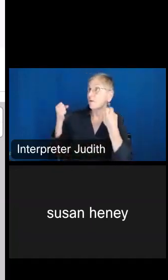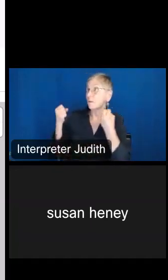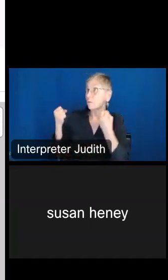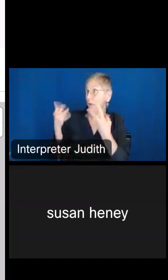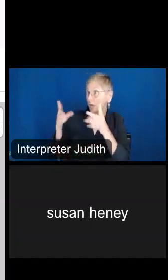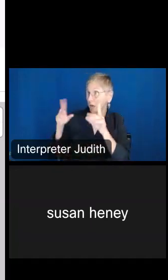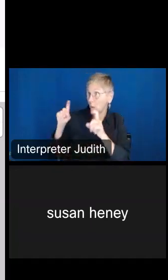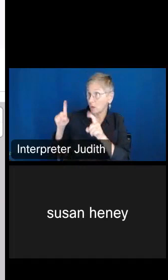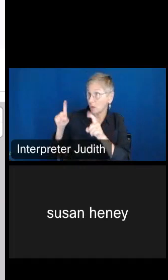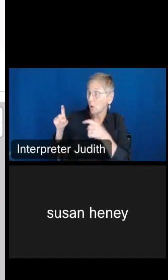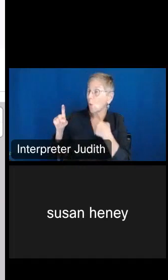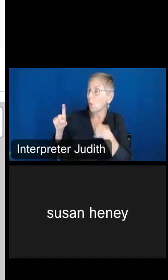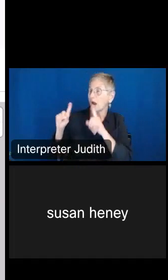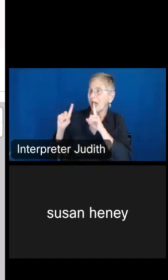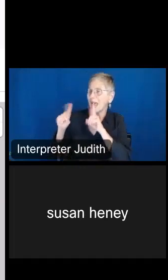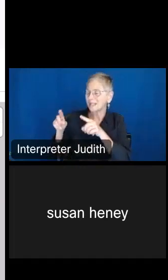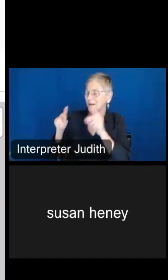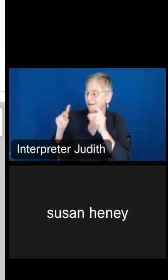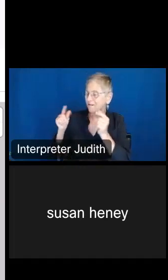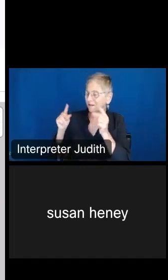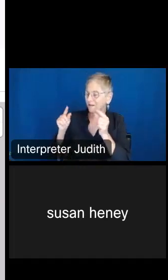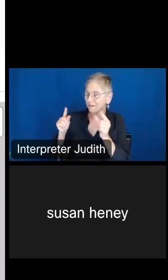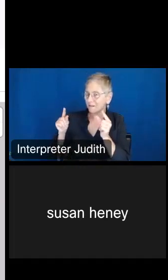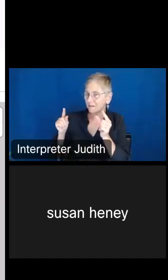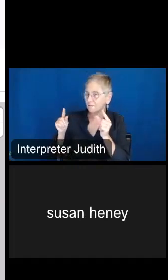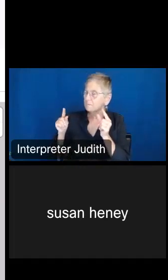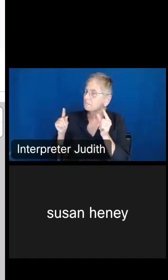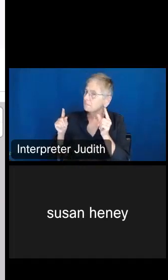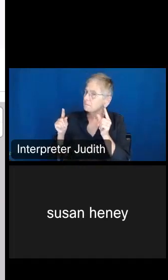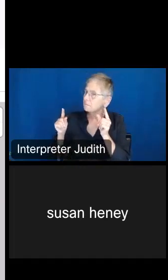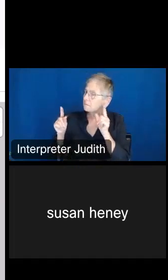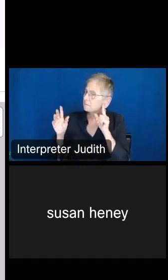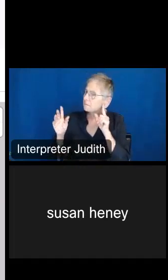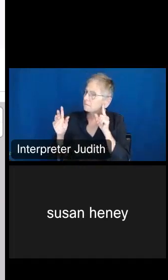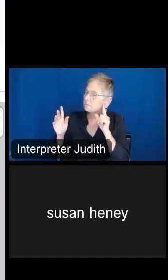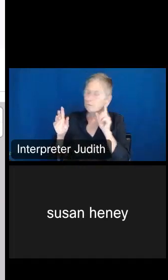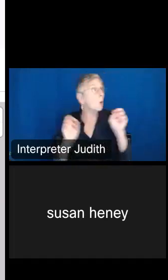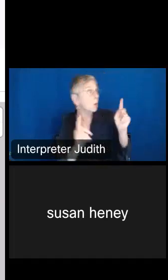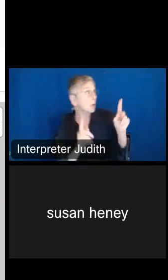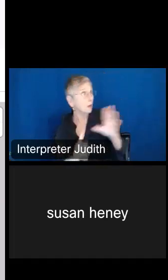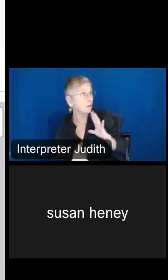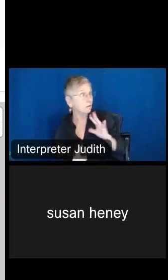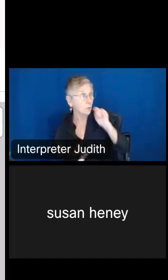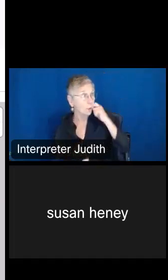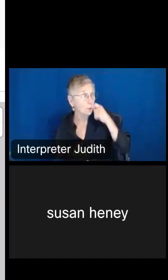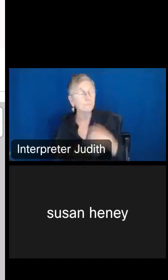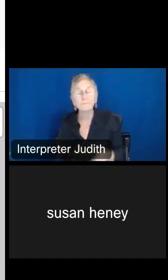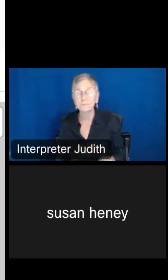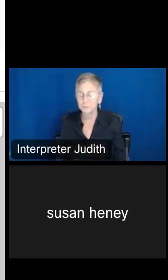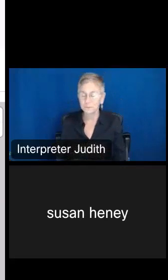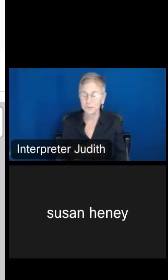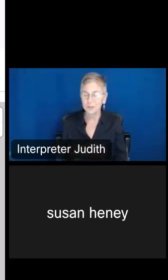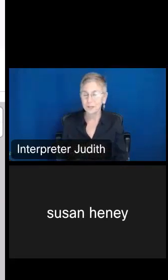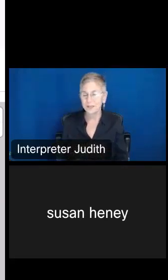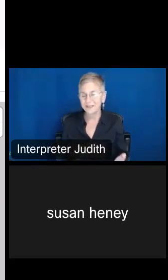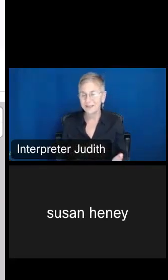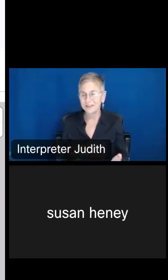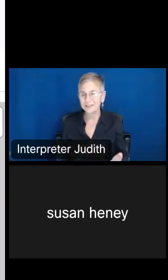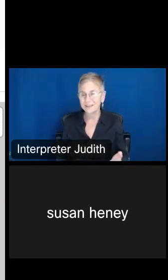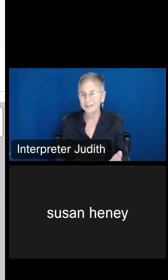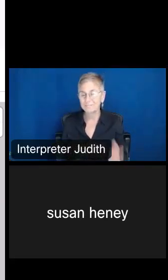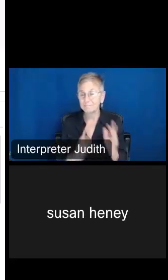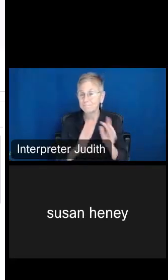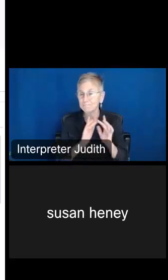We're answering them as quickly . Ana Arredondo: Okay, cool. You can see the